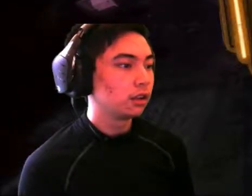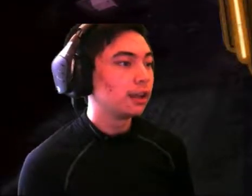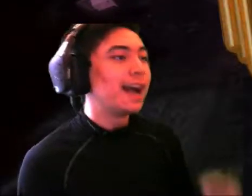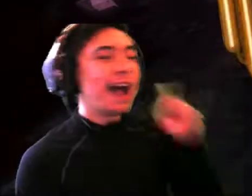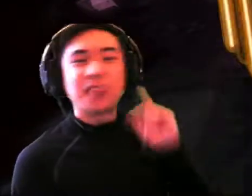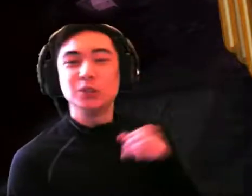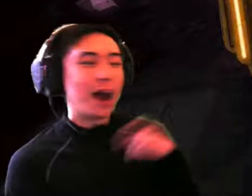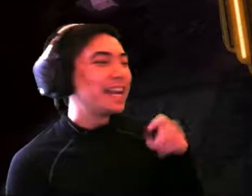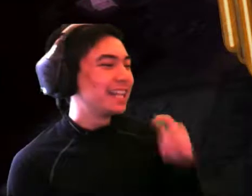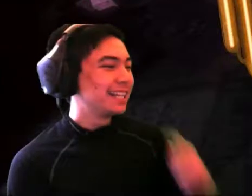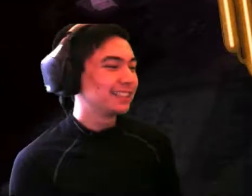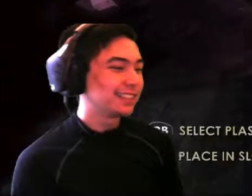That's what I need!